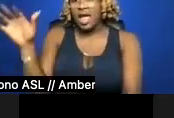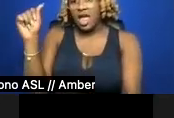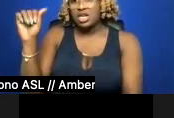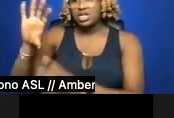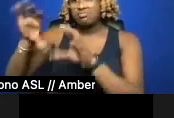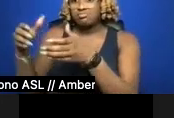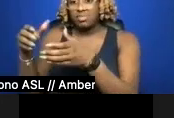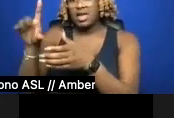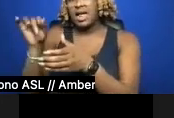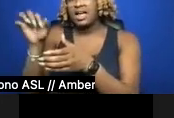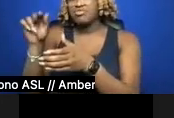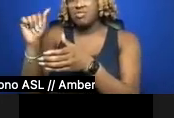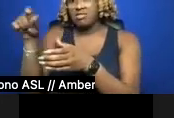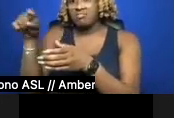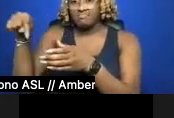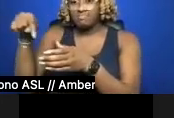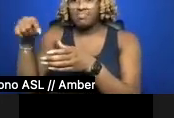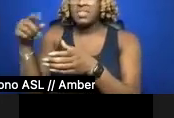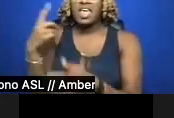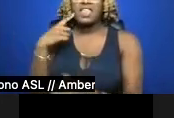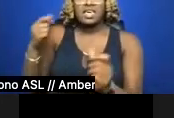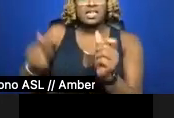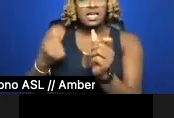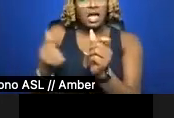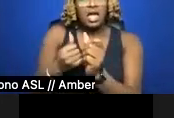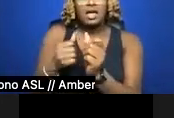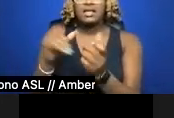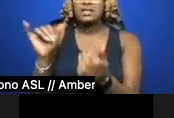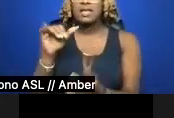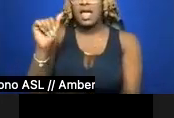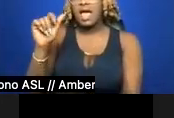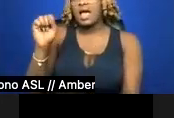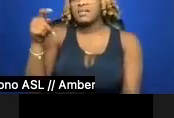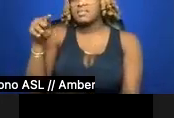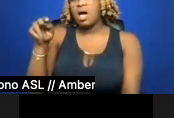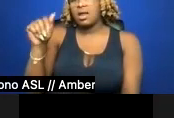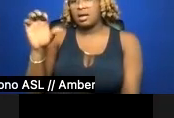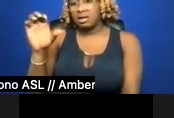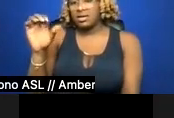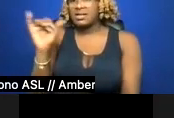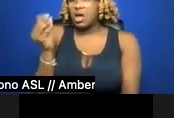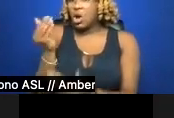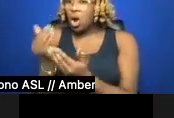of this pursuit as asymptotic, you know, a lot of close but never really getting there all the way.